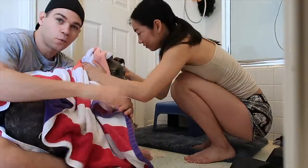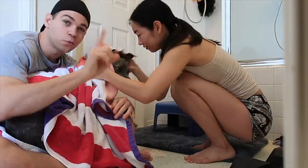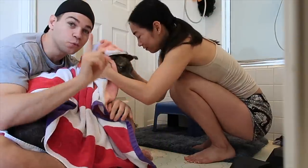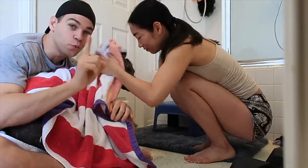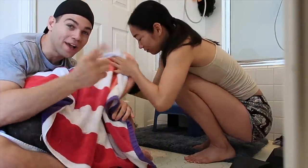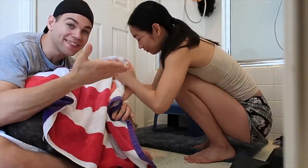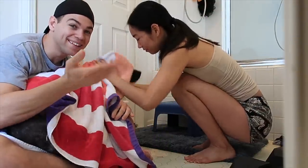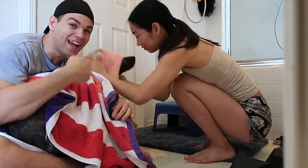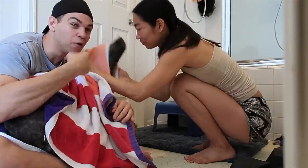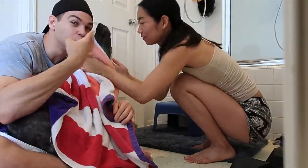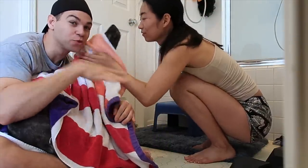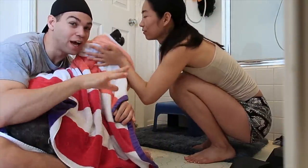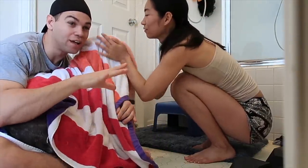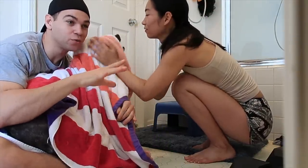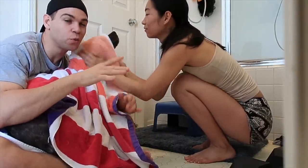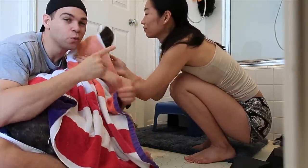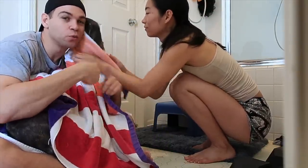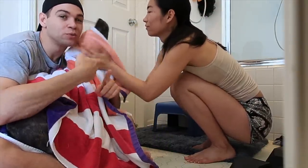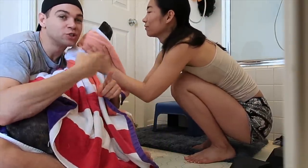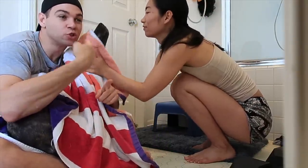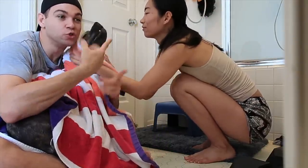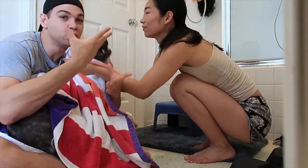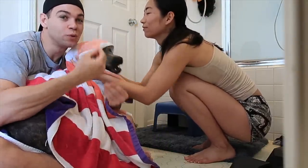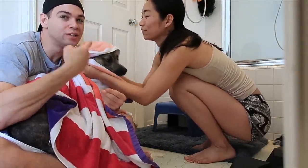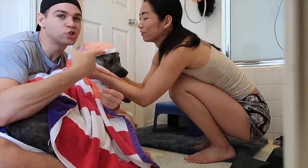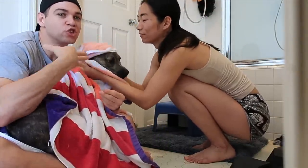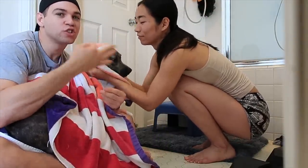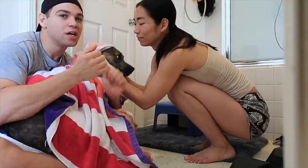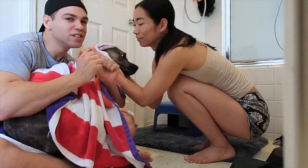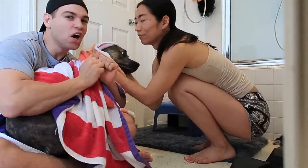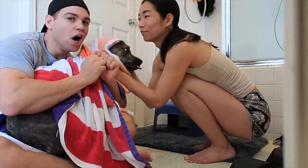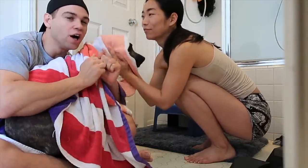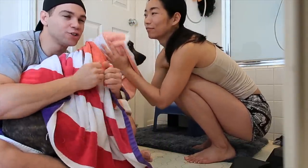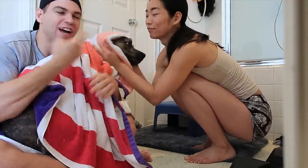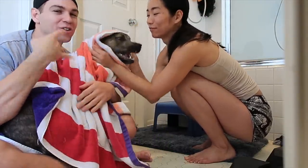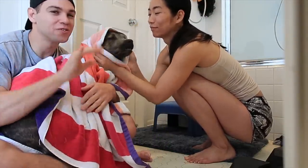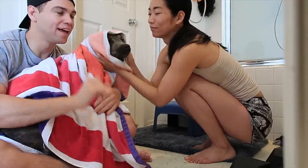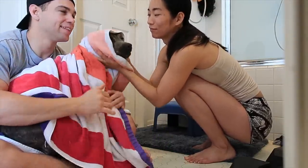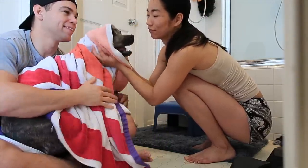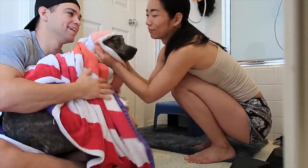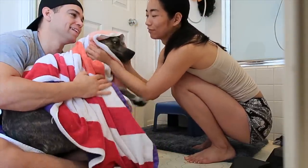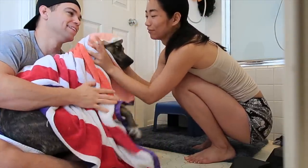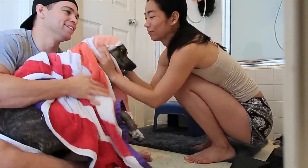One thing I don't like though is when she is wet, she likes to cuddle and I don't like that!